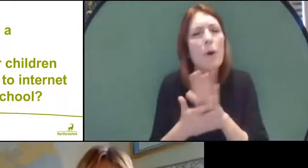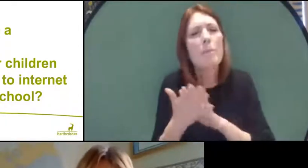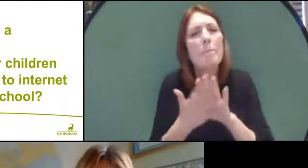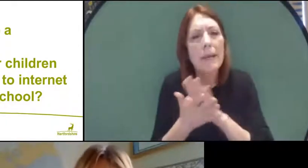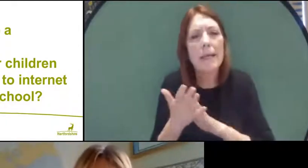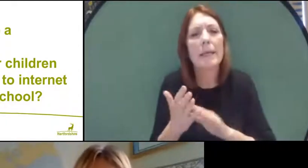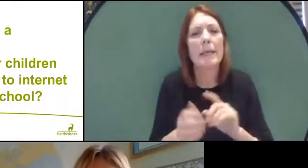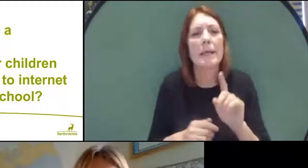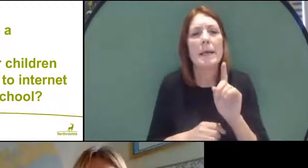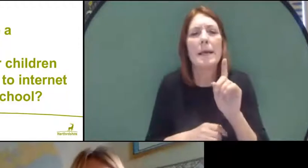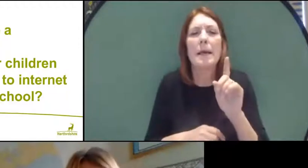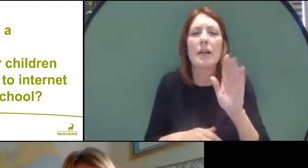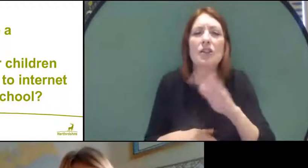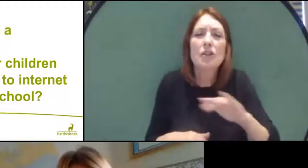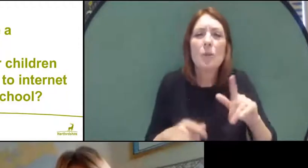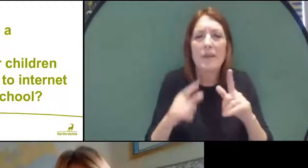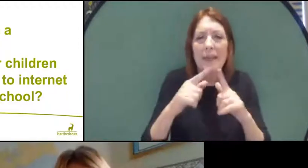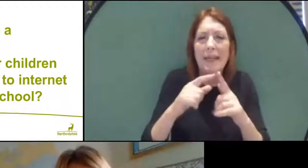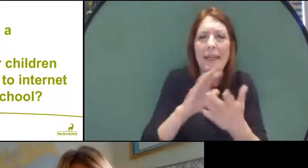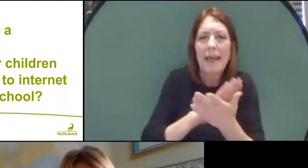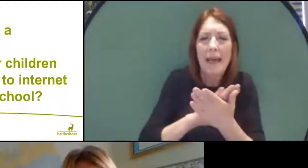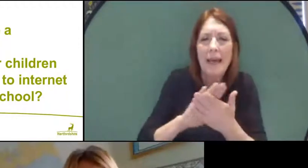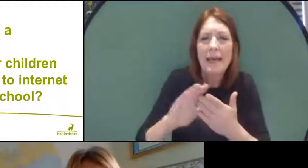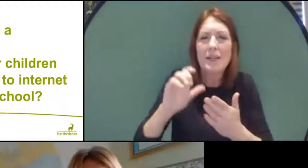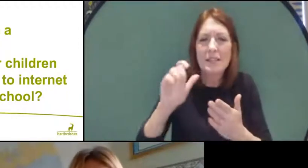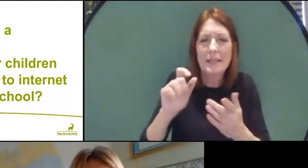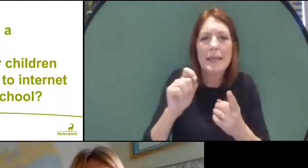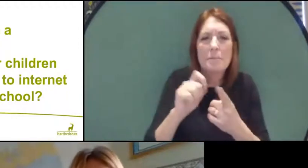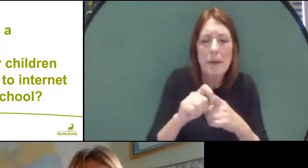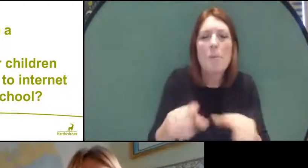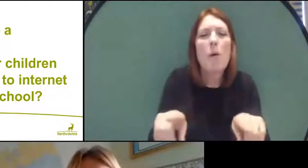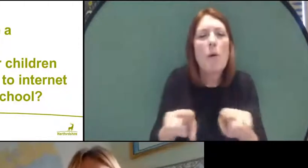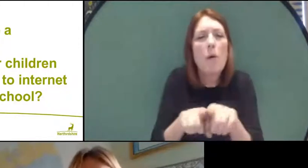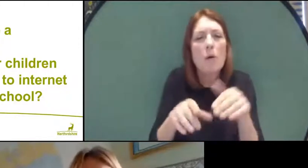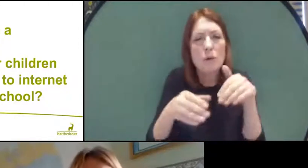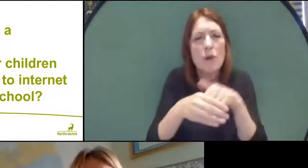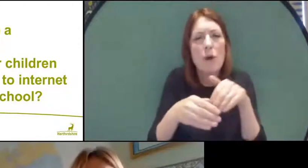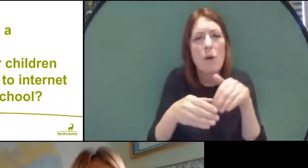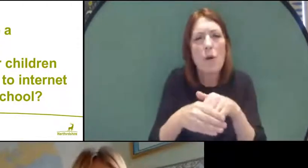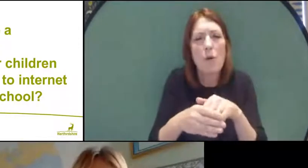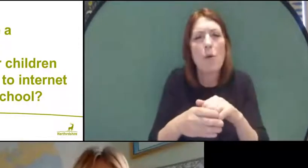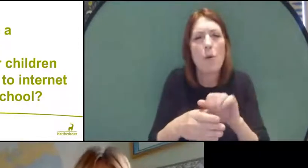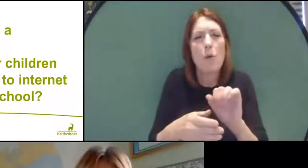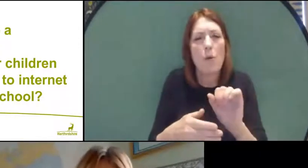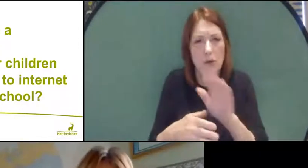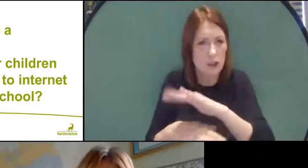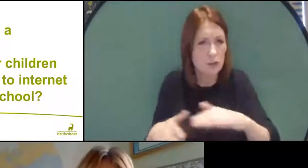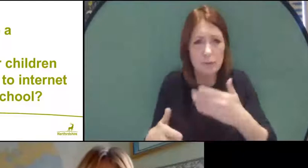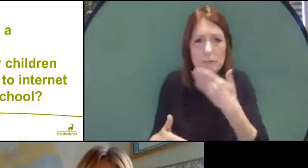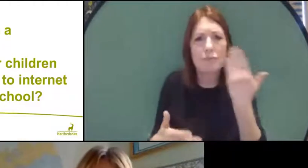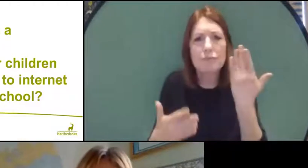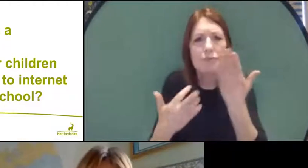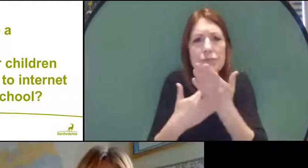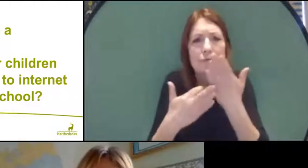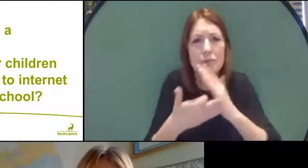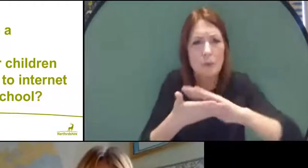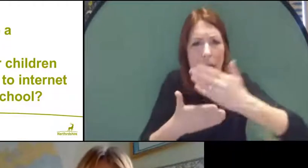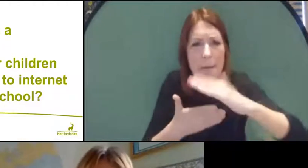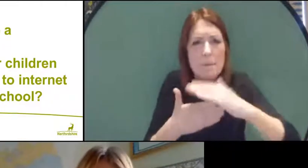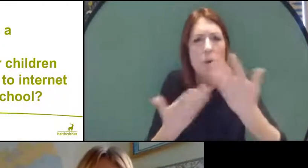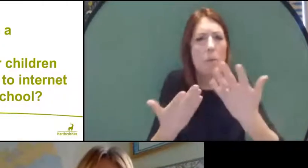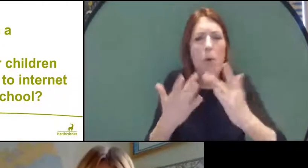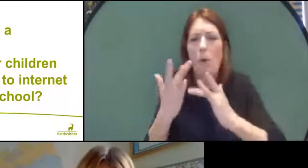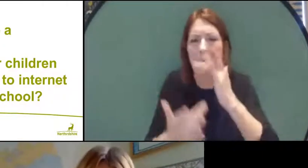EHCP, but it also includes children that don't have access to a laptop or internet at home.